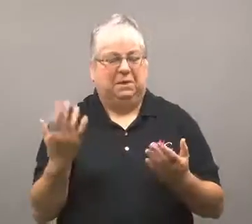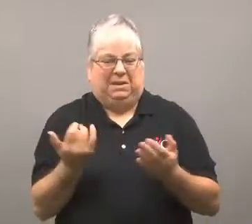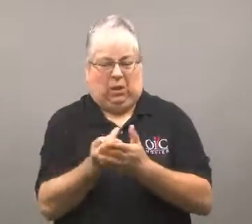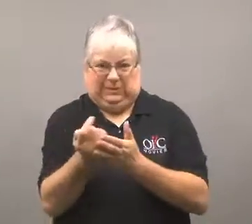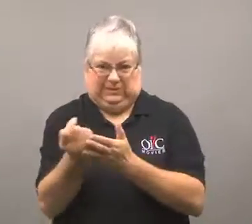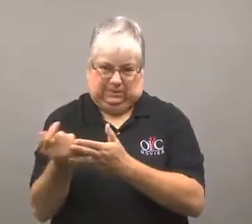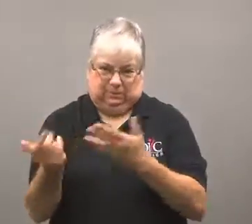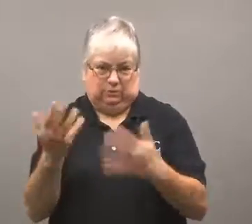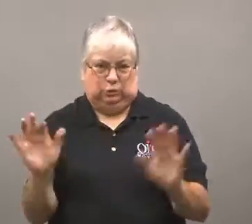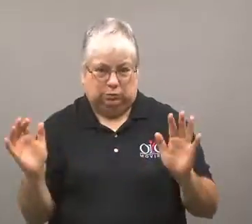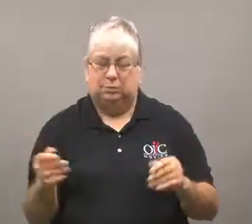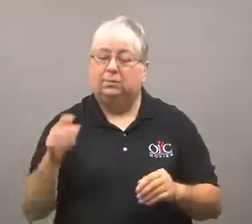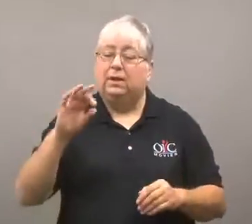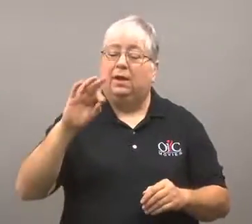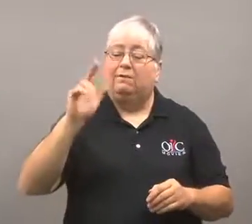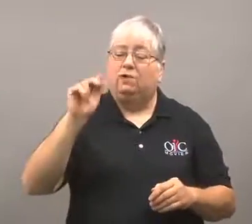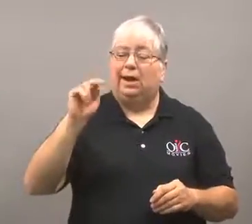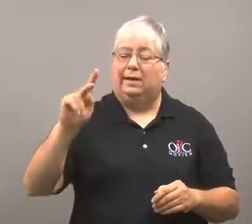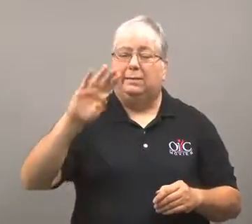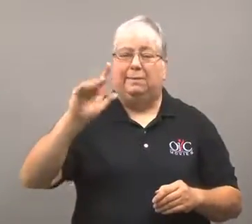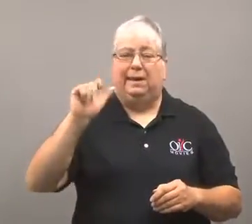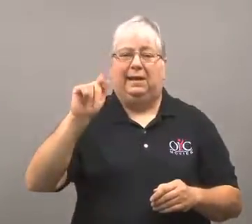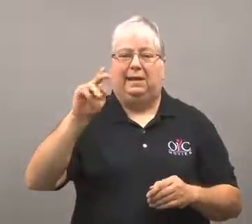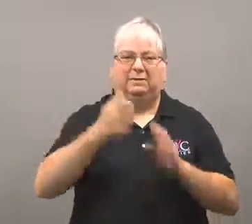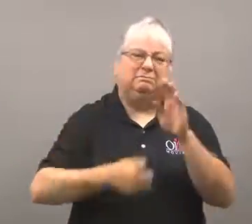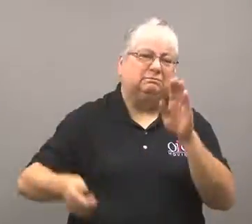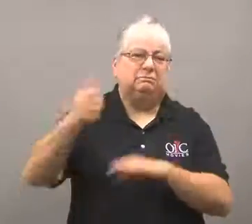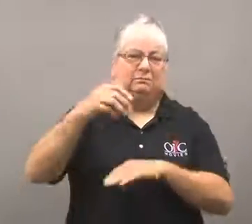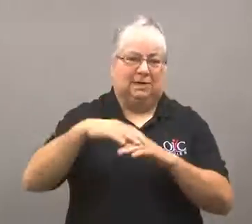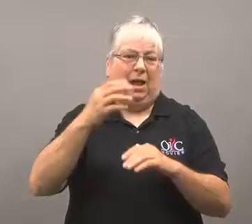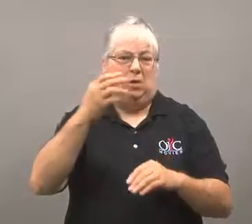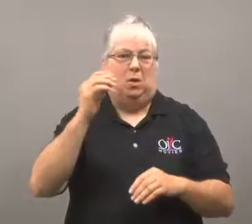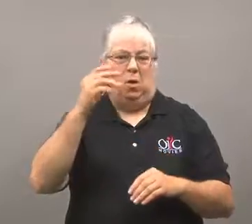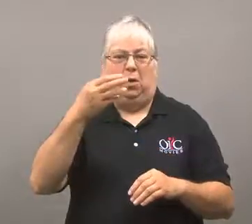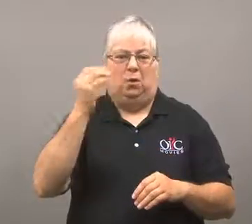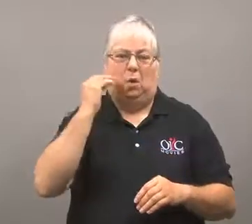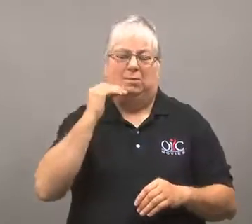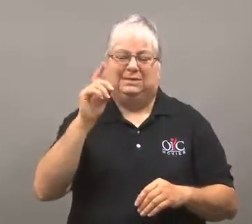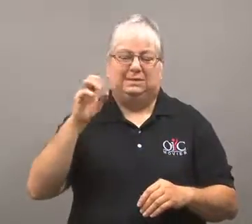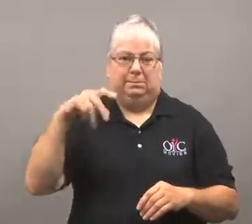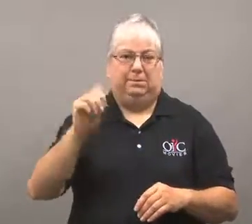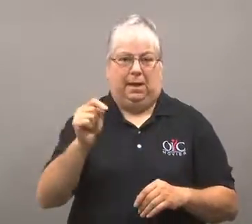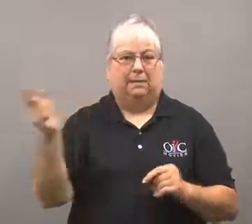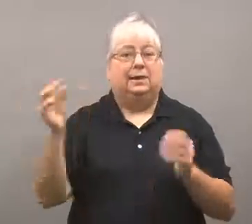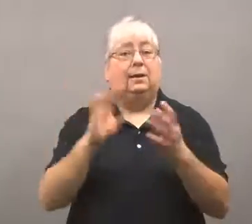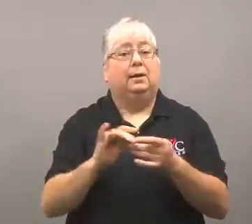It's been removed from the system. Home Depot CEO Frank Blake